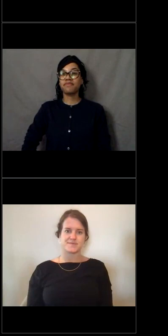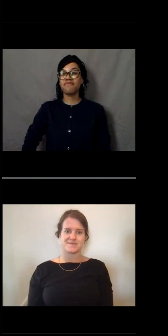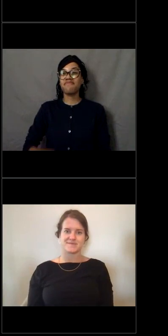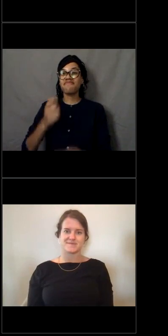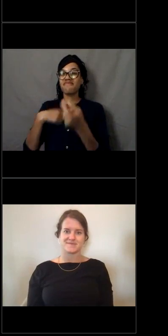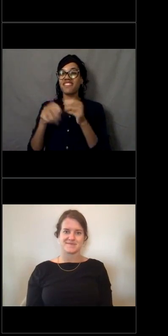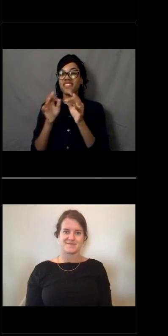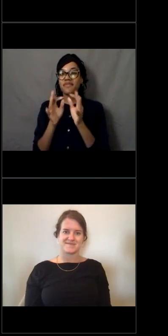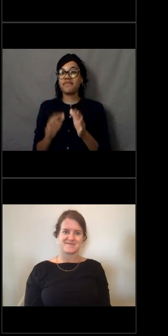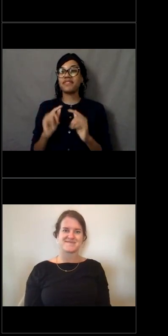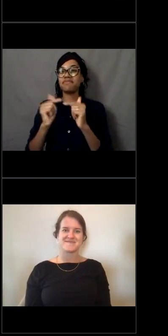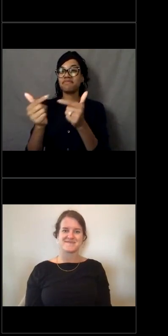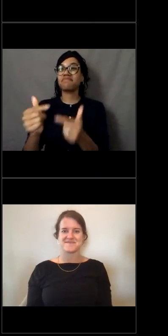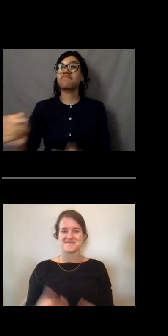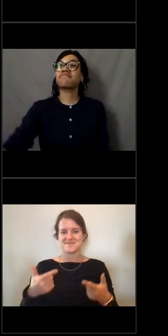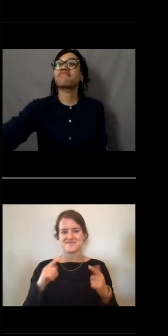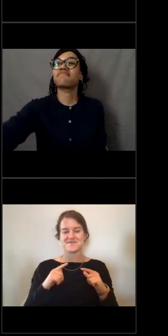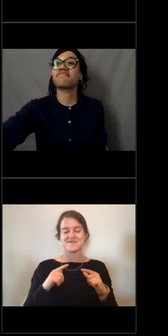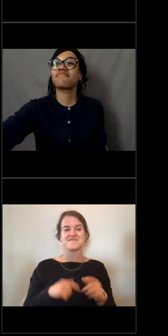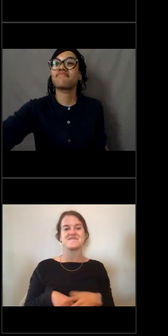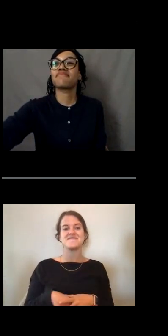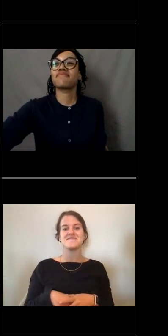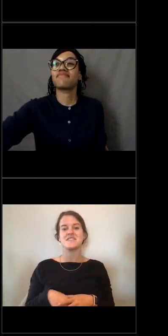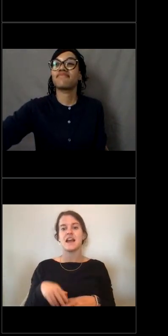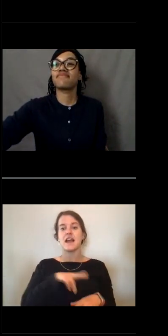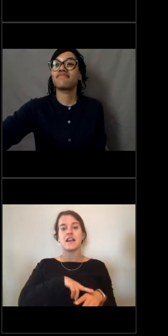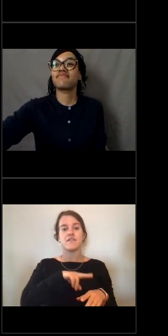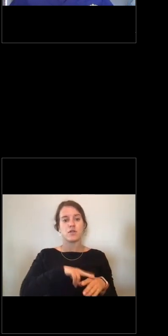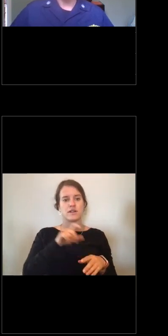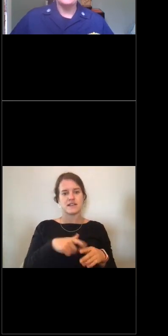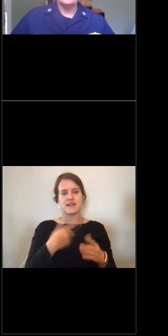And then of course I have to talk about Pacific Marine Environmental Lab.